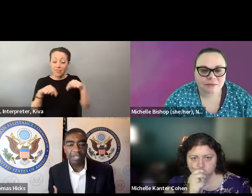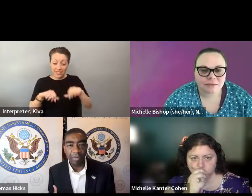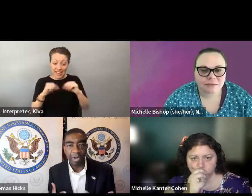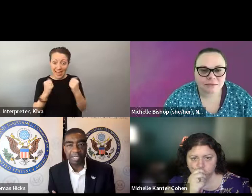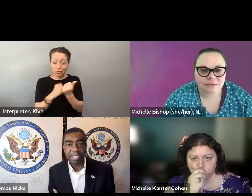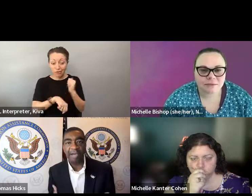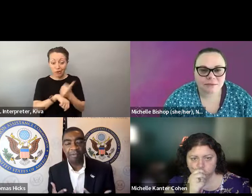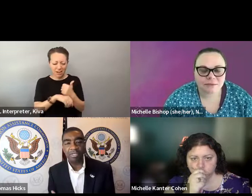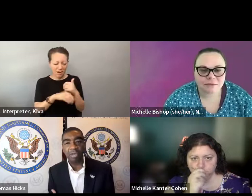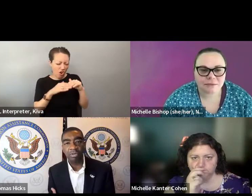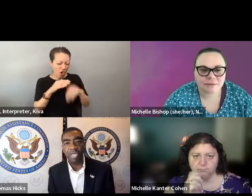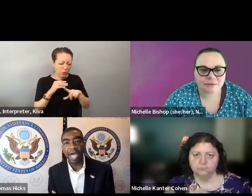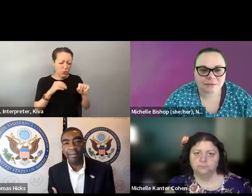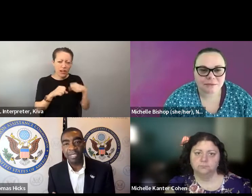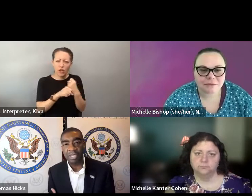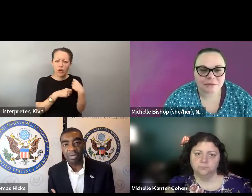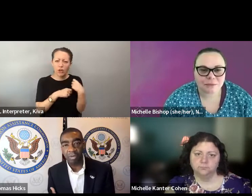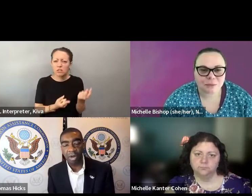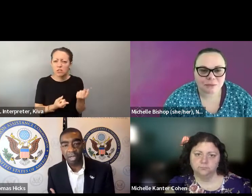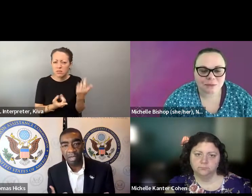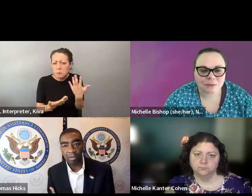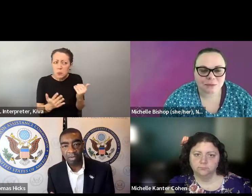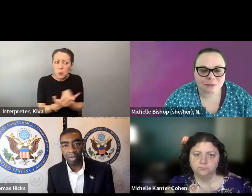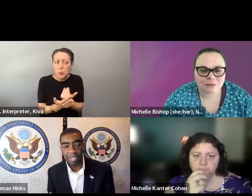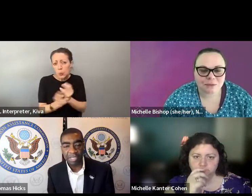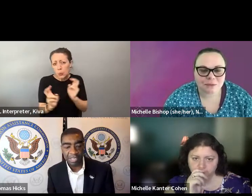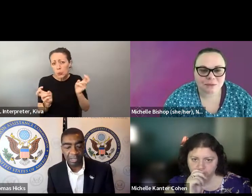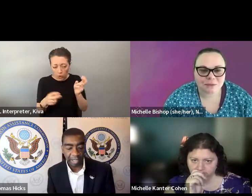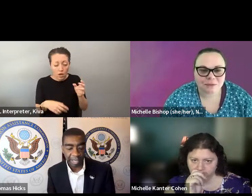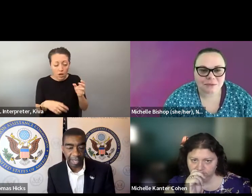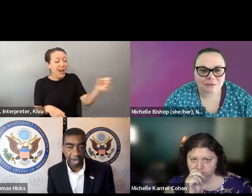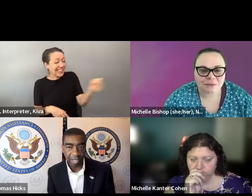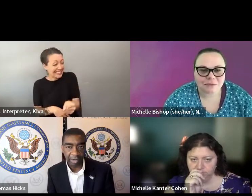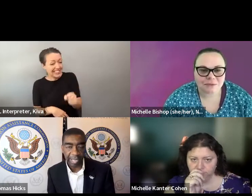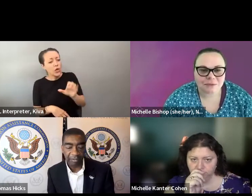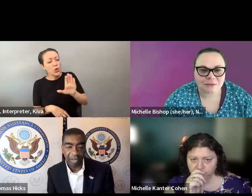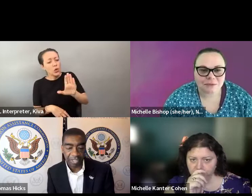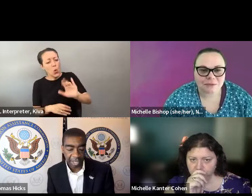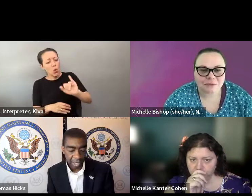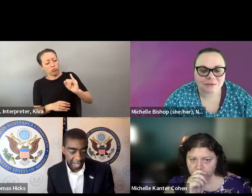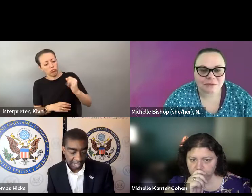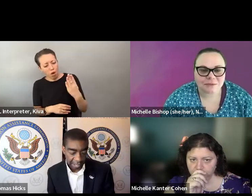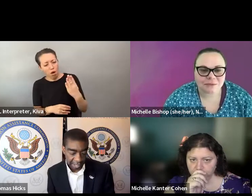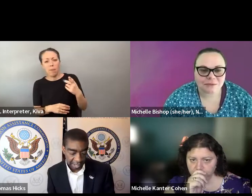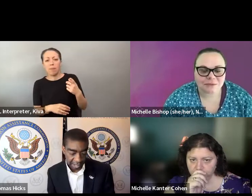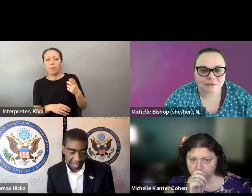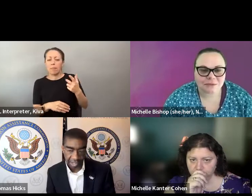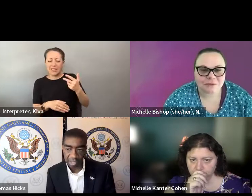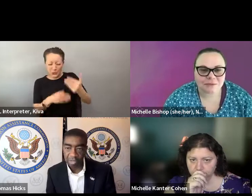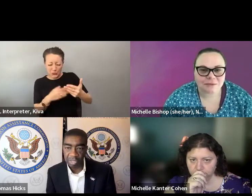step forward for our agency. You know, we've only been around for less than two decades, but to have someone